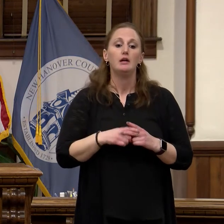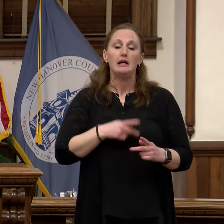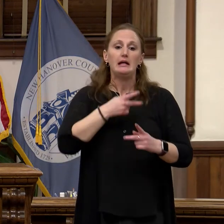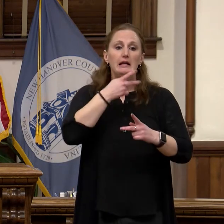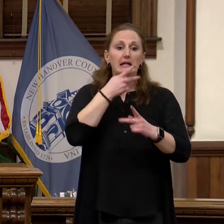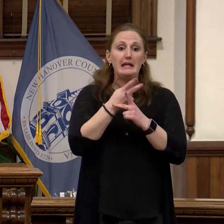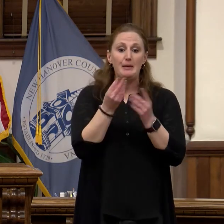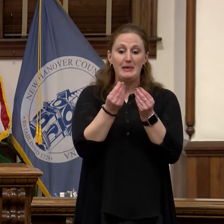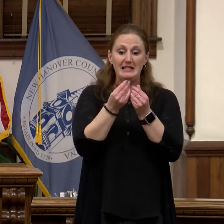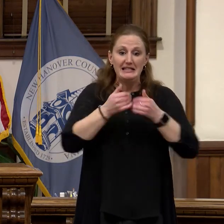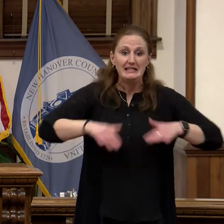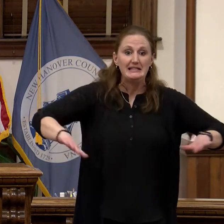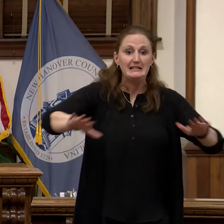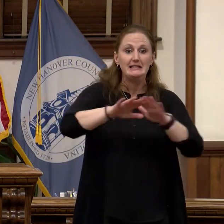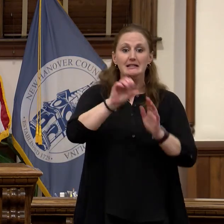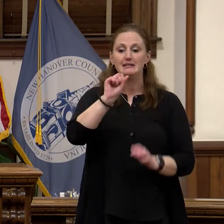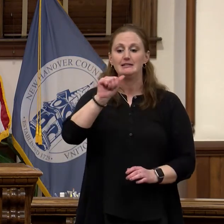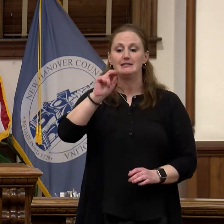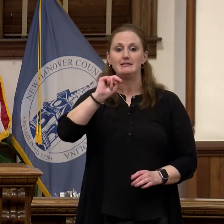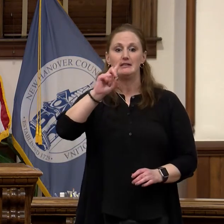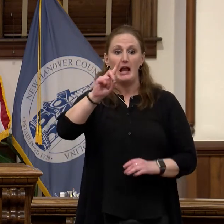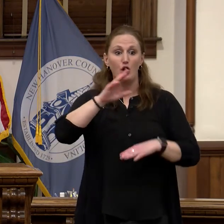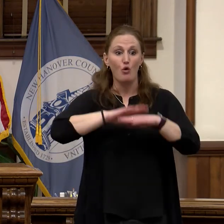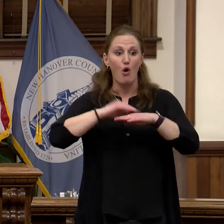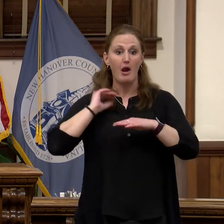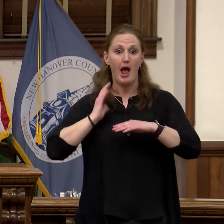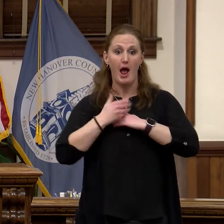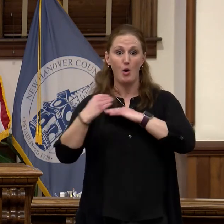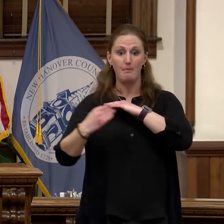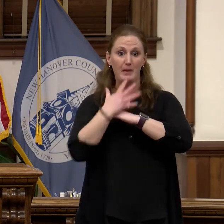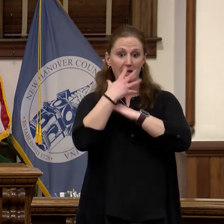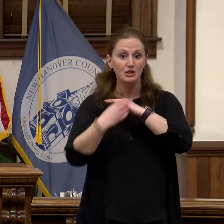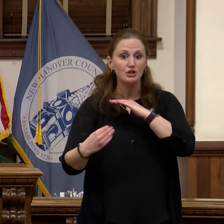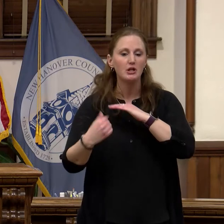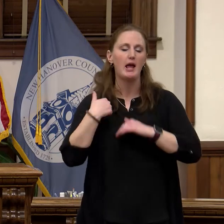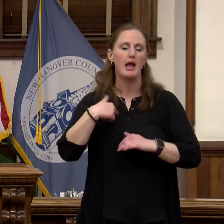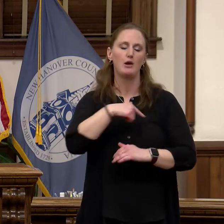our beaches and so much more. And we will remain committed to economic development